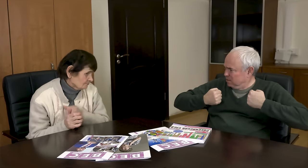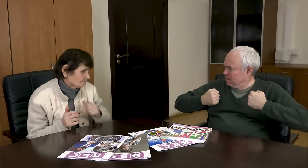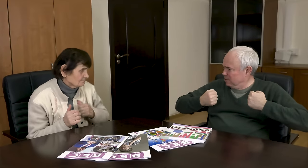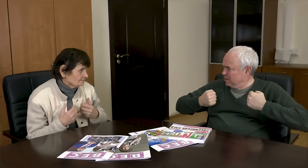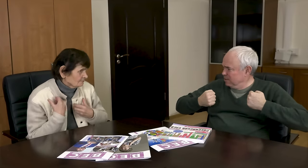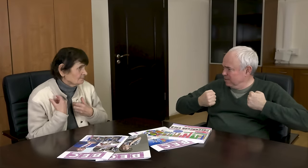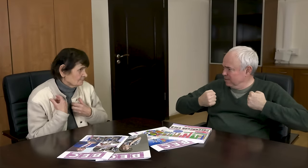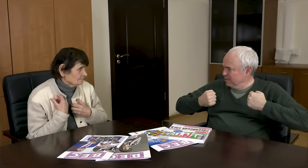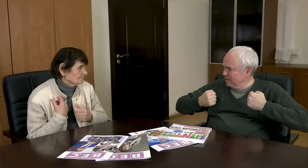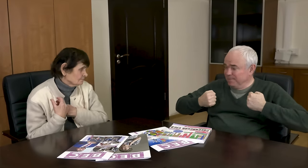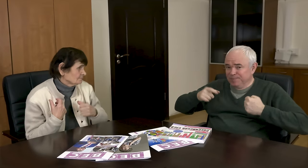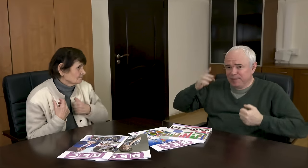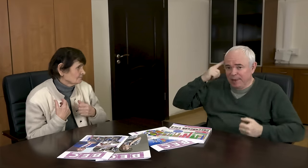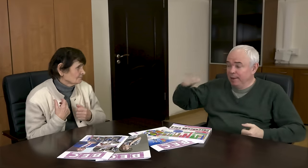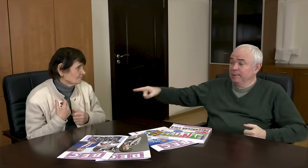Yes, I’ll carry it myself.